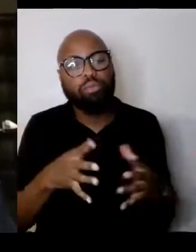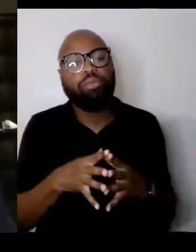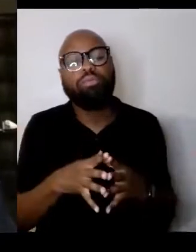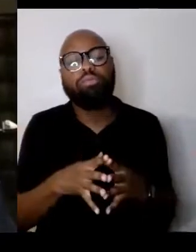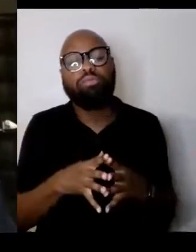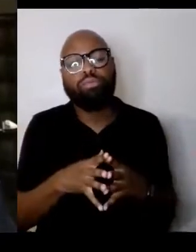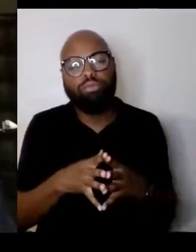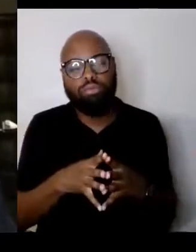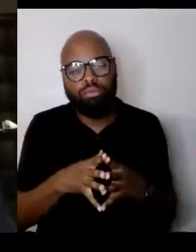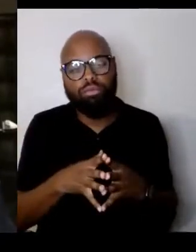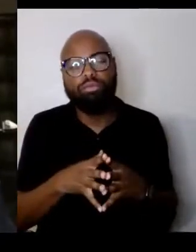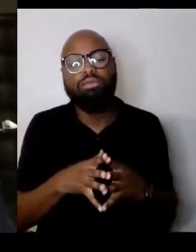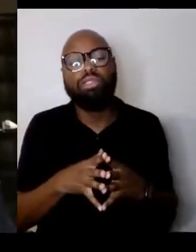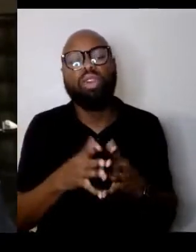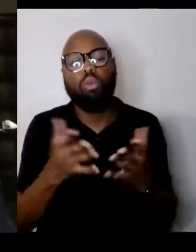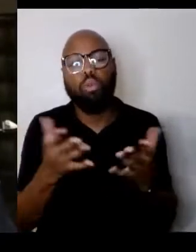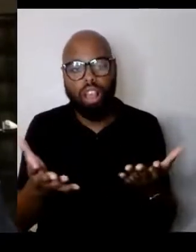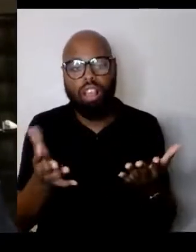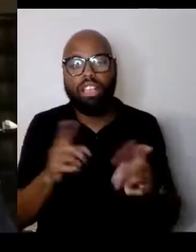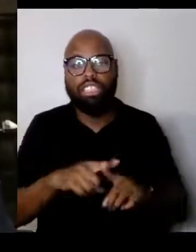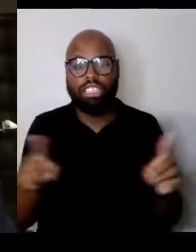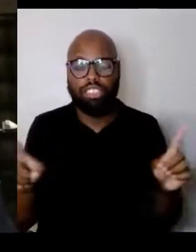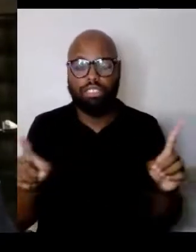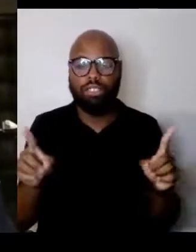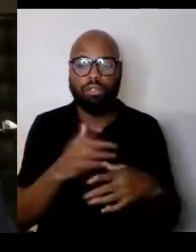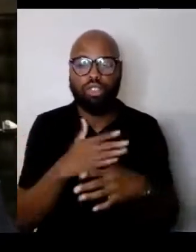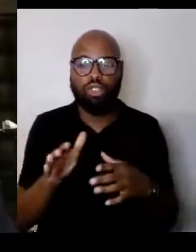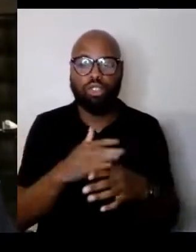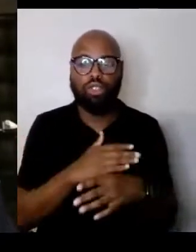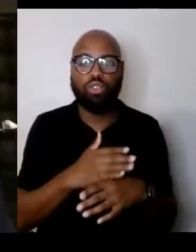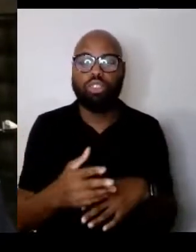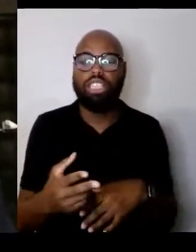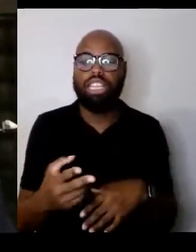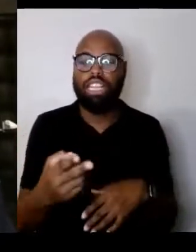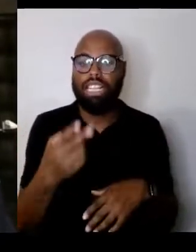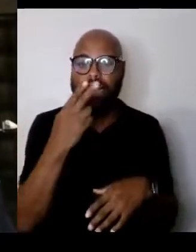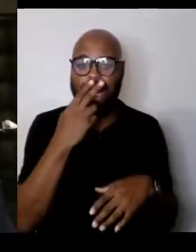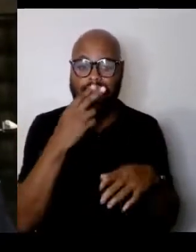between Nazis and German people is one example